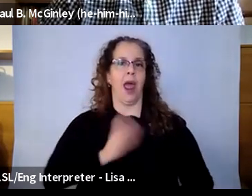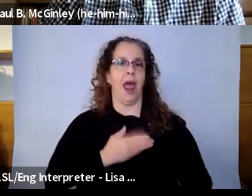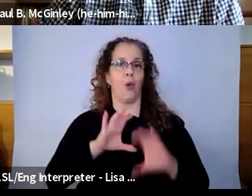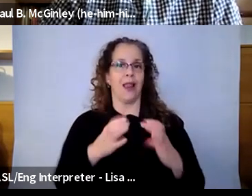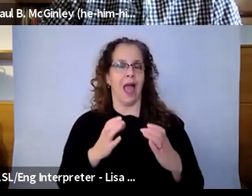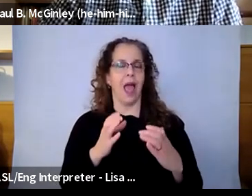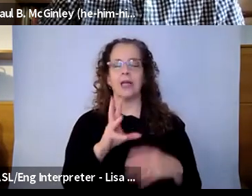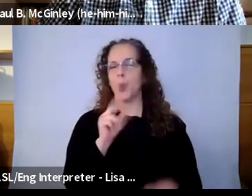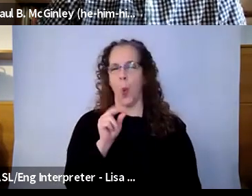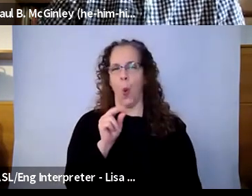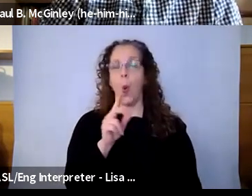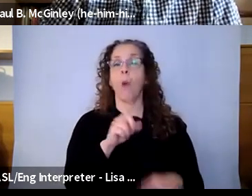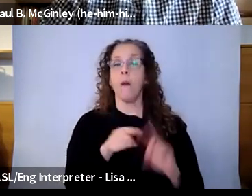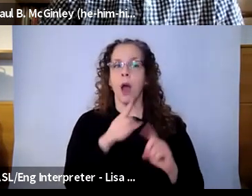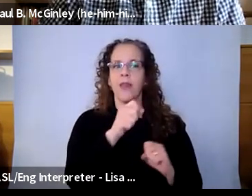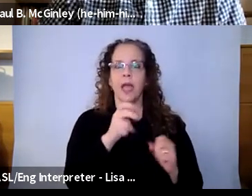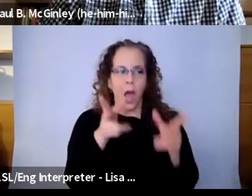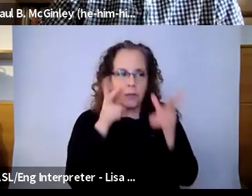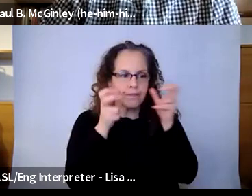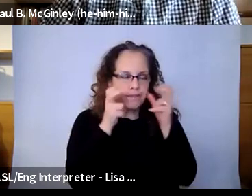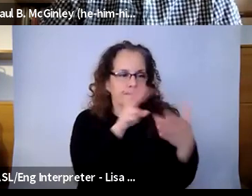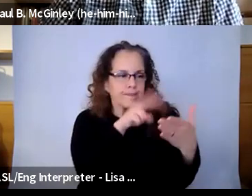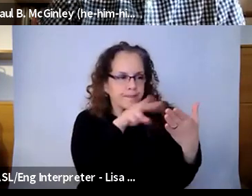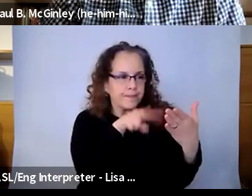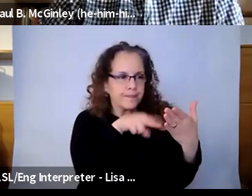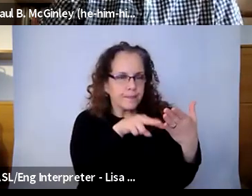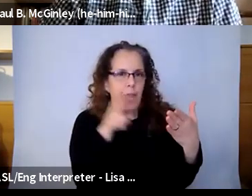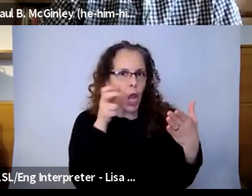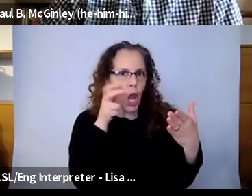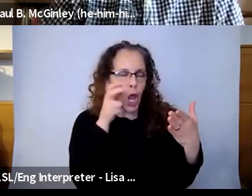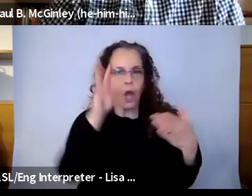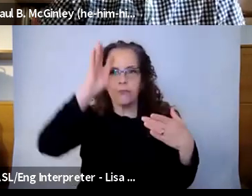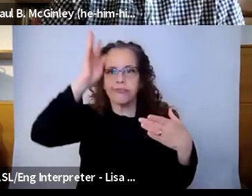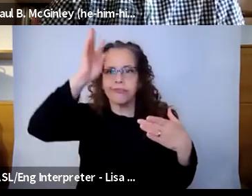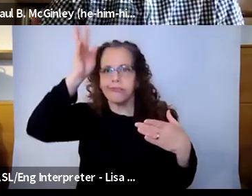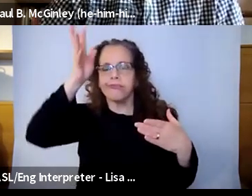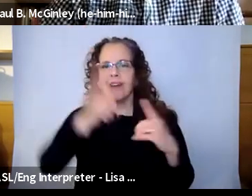within that platform to sort of bring into the work that we're creating together rather than than diverting their attention